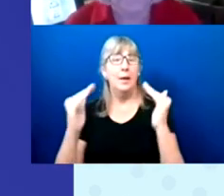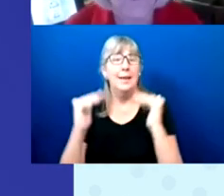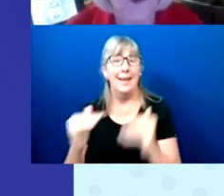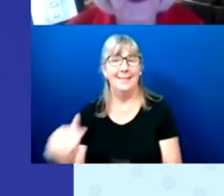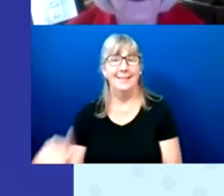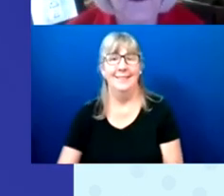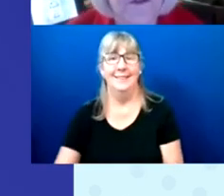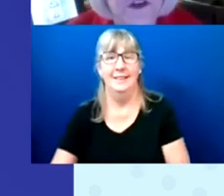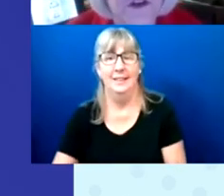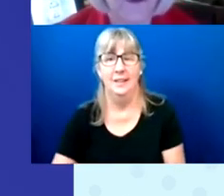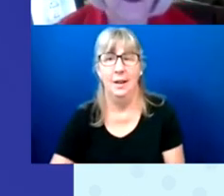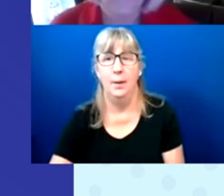A question for you.